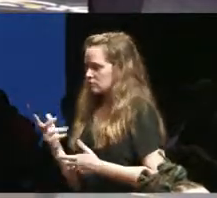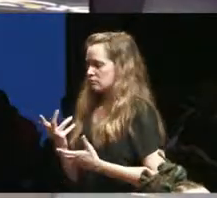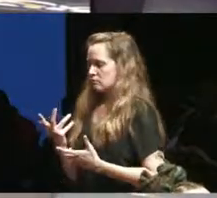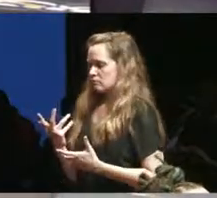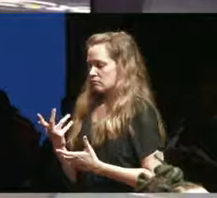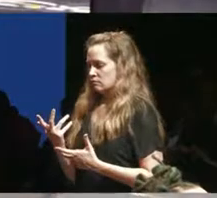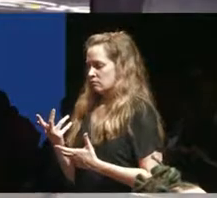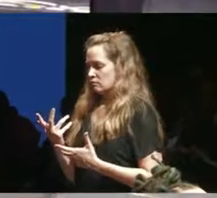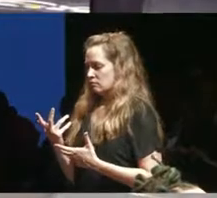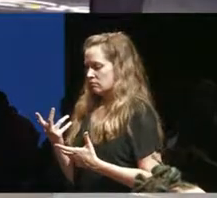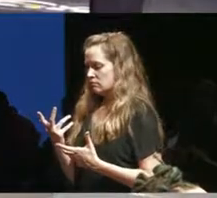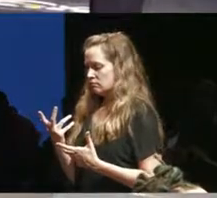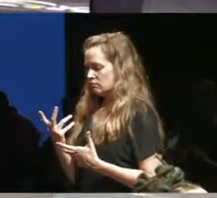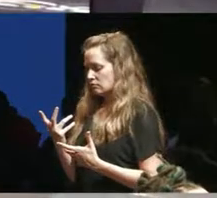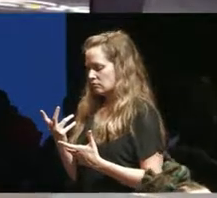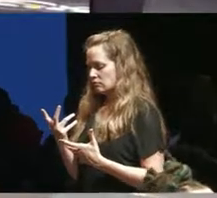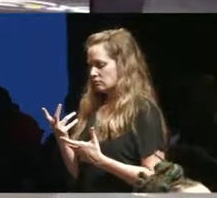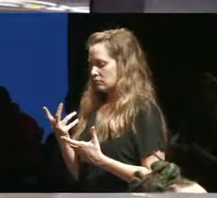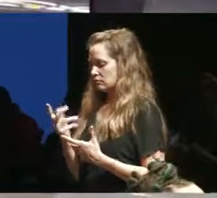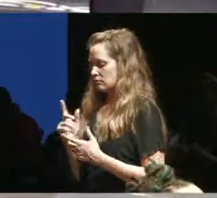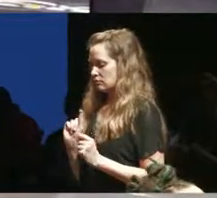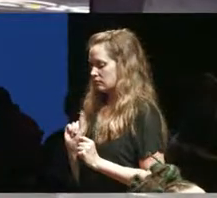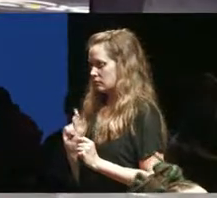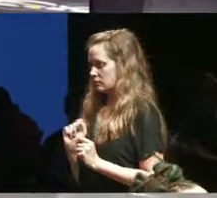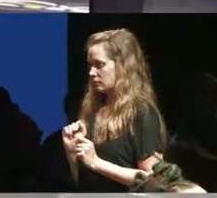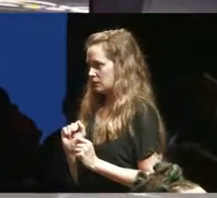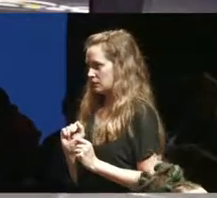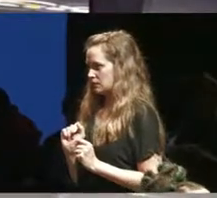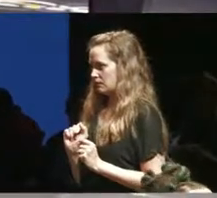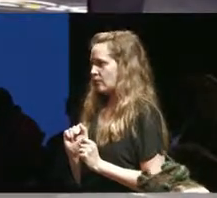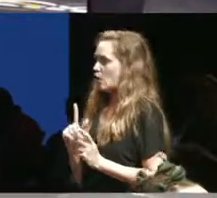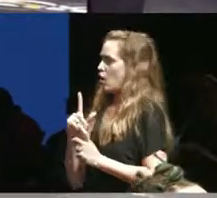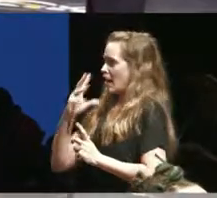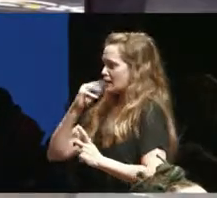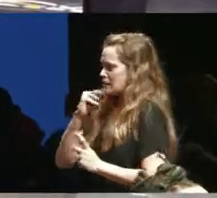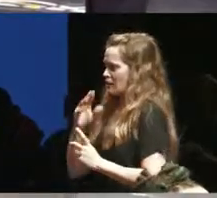really you know it creates experiences of post-traumatic stress disorder and it